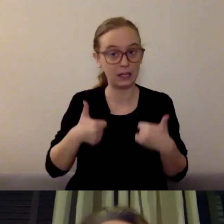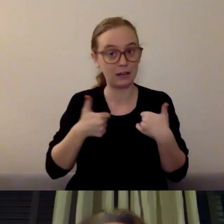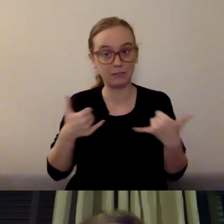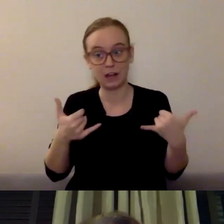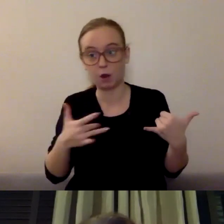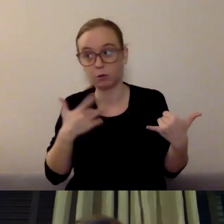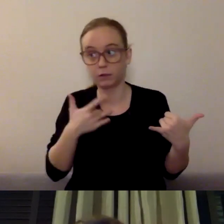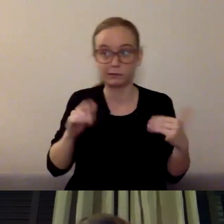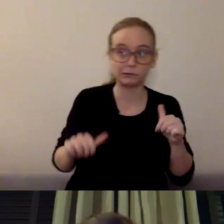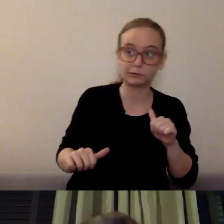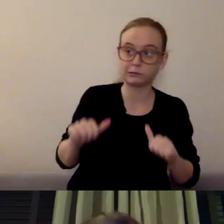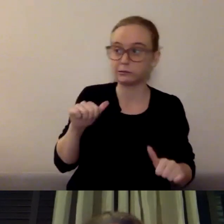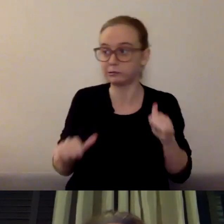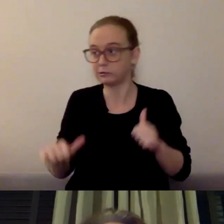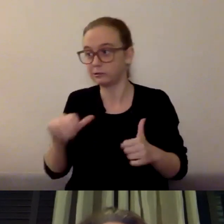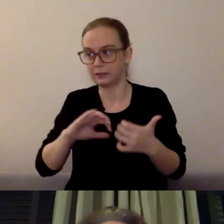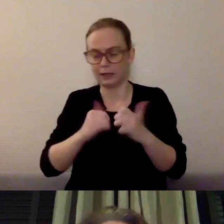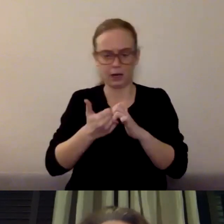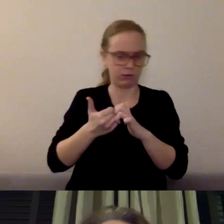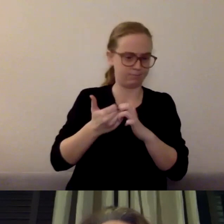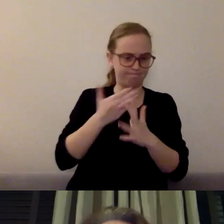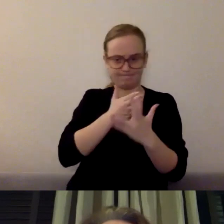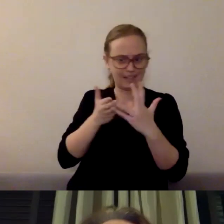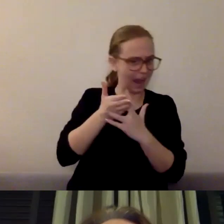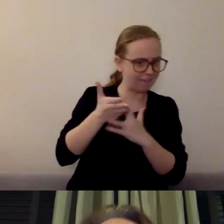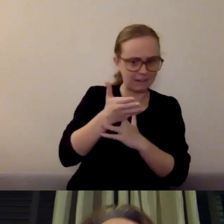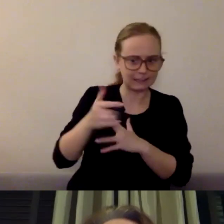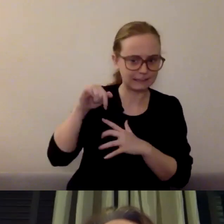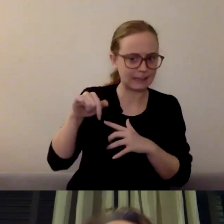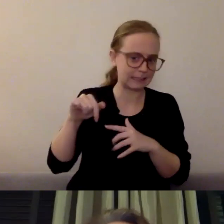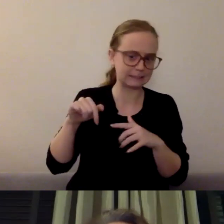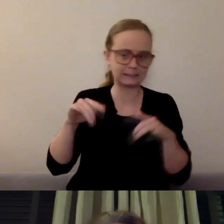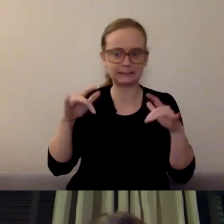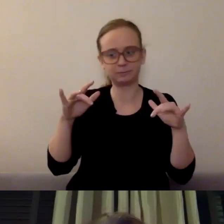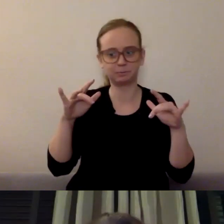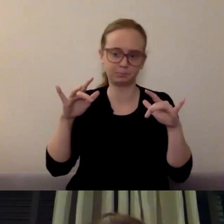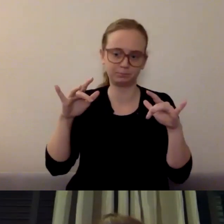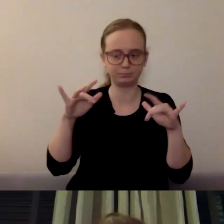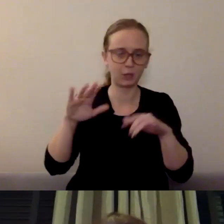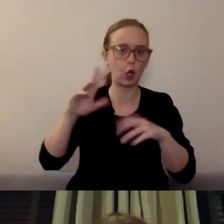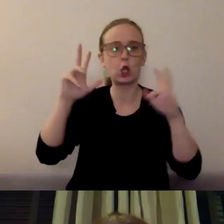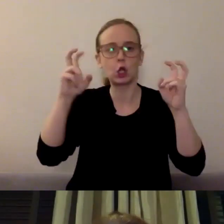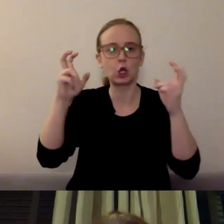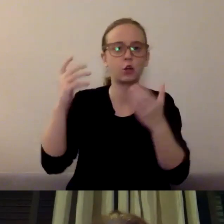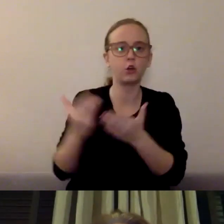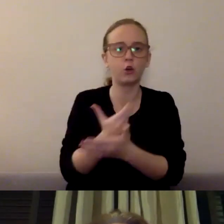and what's normal and this new normal, and also how best to support ourselves and support our families through this time.